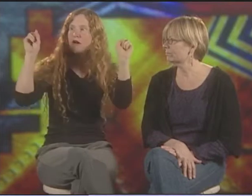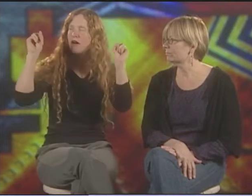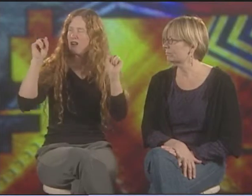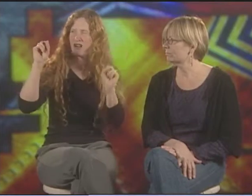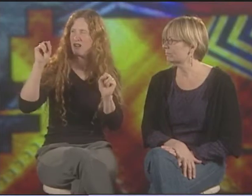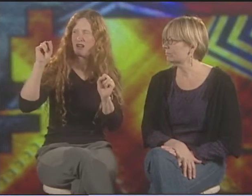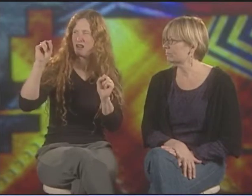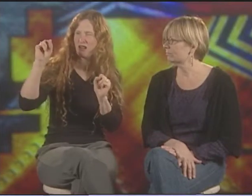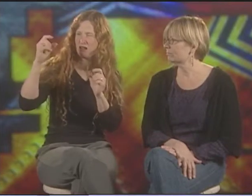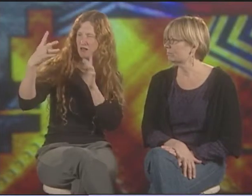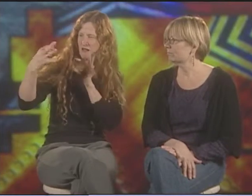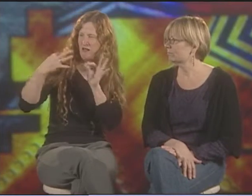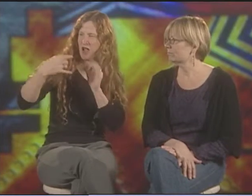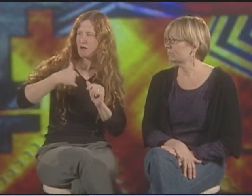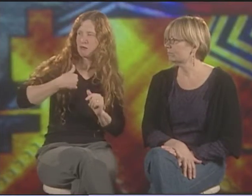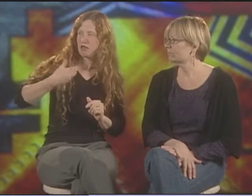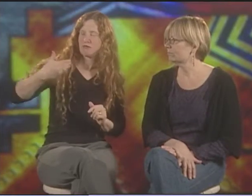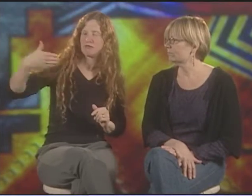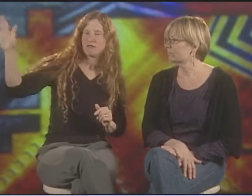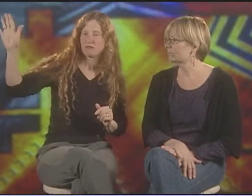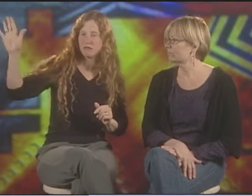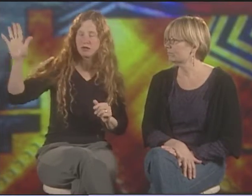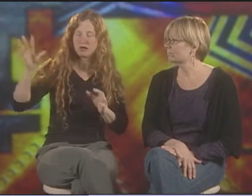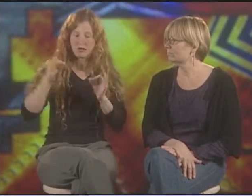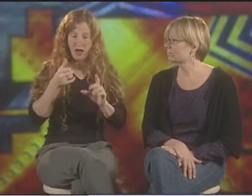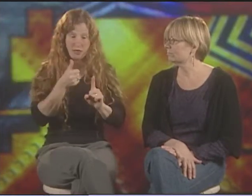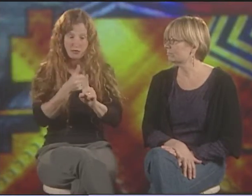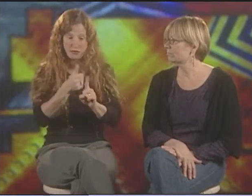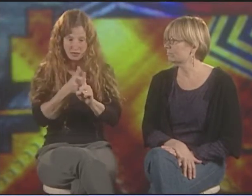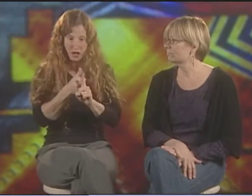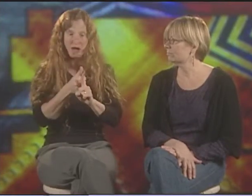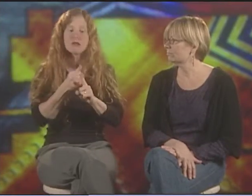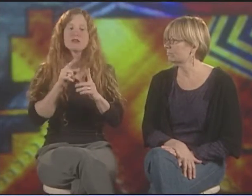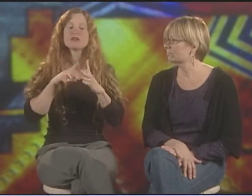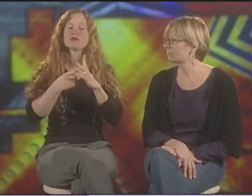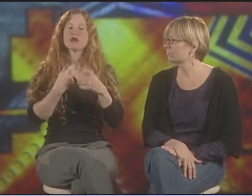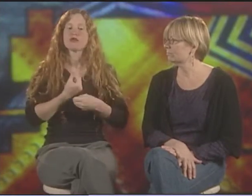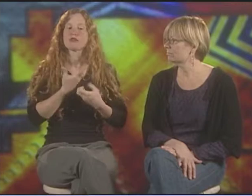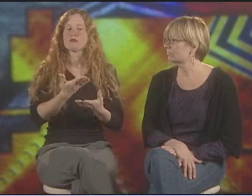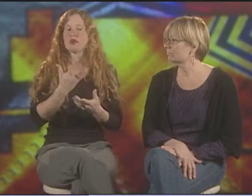TO BECOME INDEPENDENT OF THAT DEFINITION THAT'S FOISTED UPON THEM,